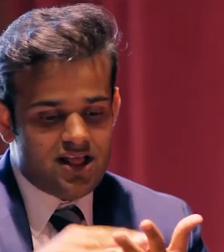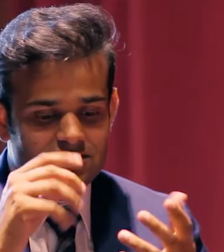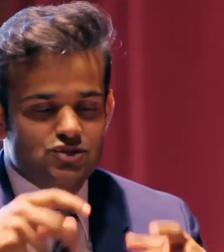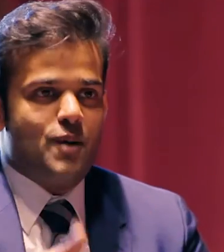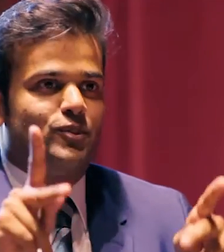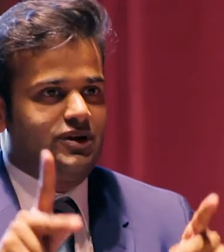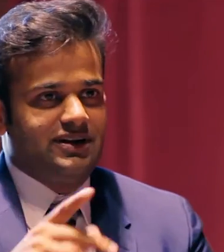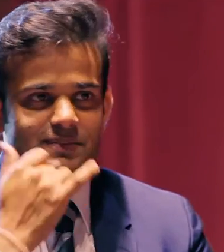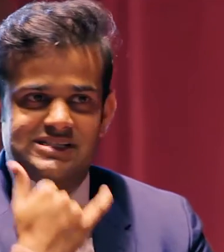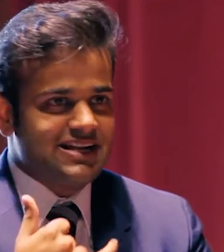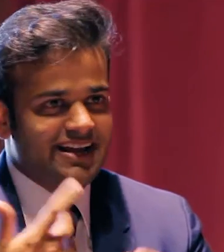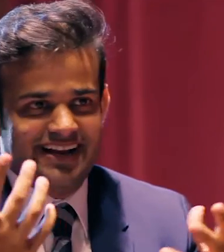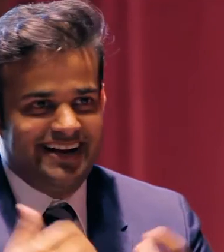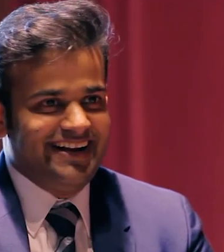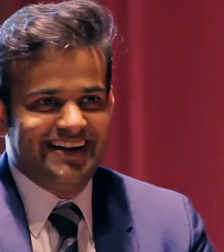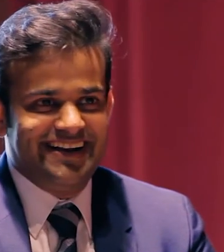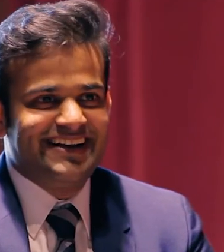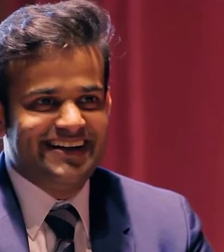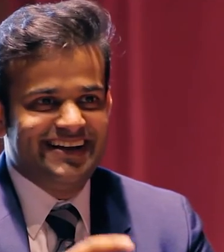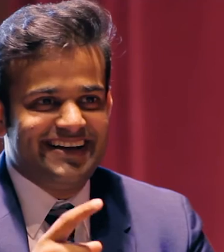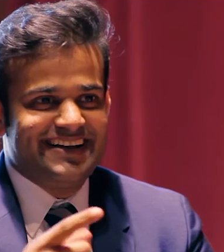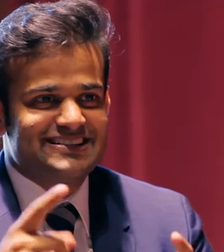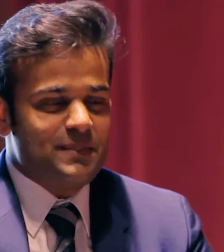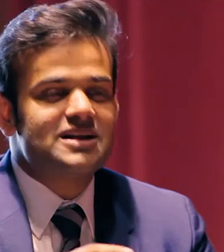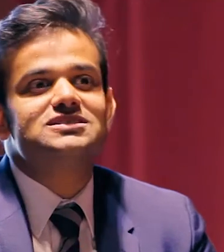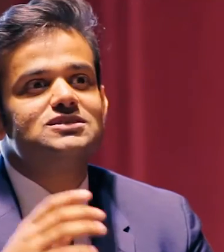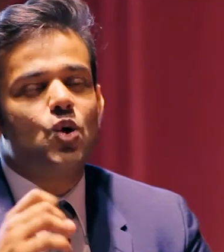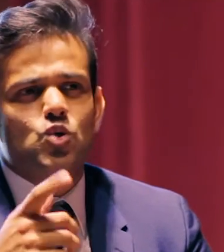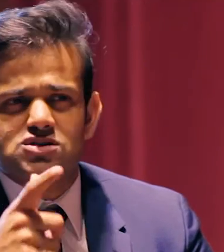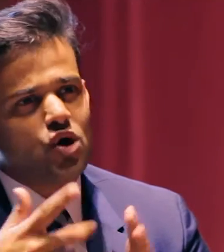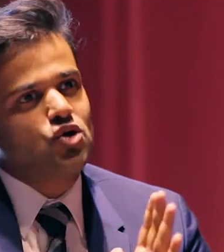[Vai] That's true, everything is a learning opportunity. Not necessarily a mistake. I agree.